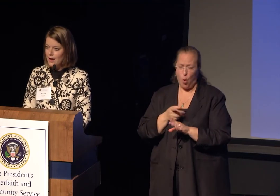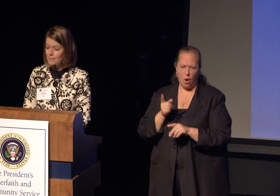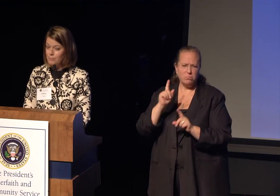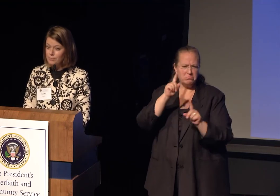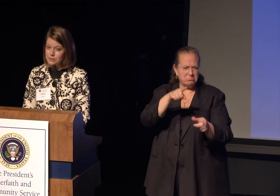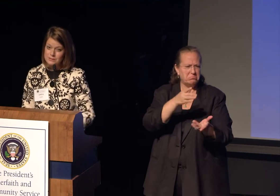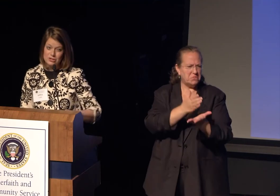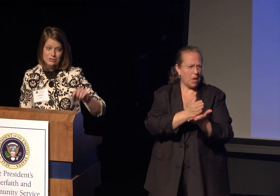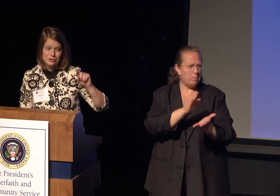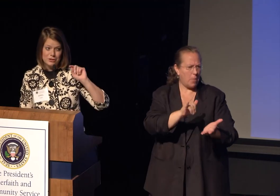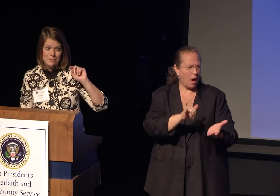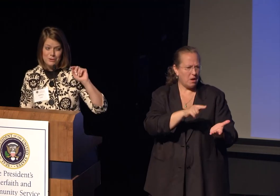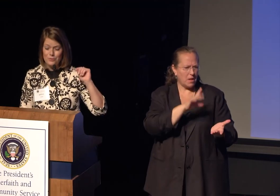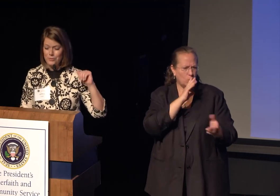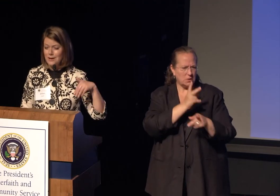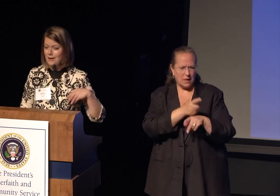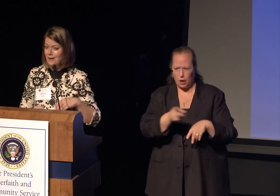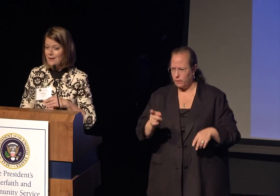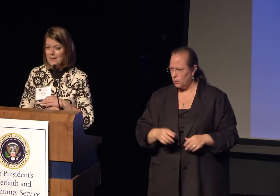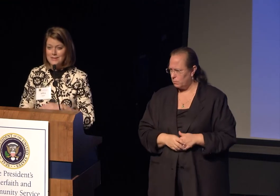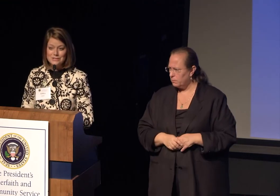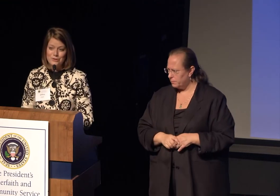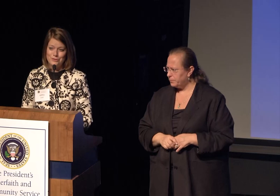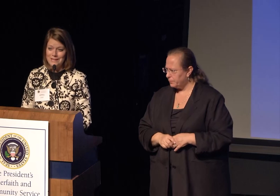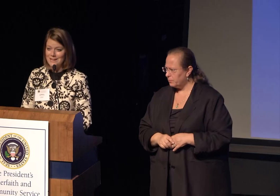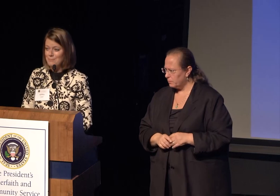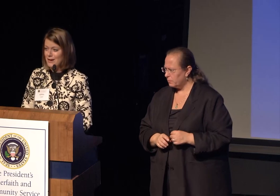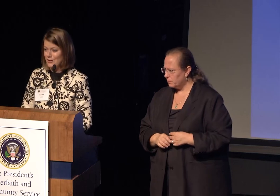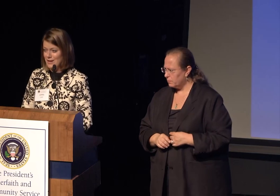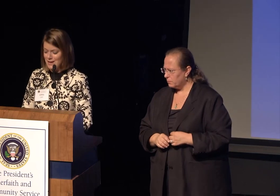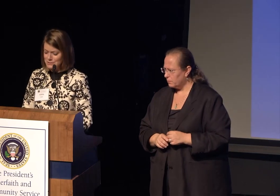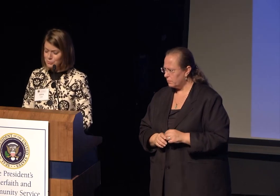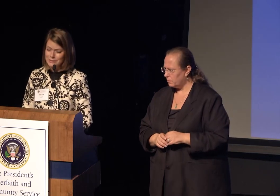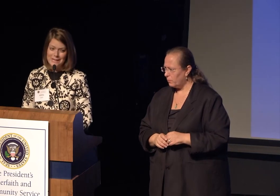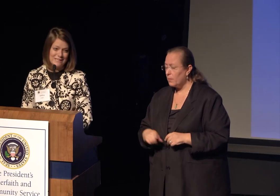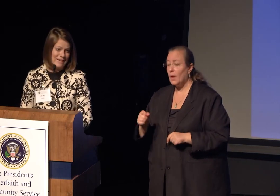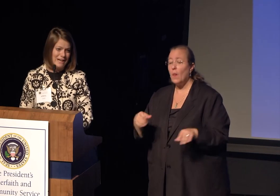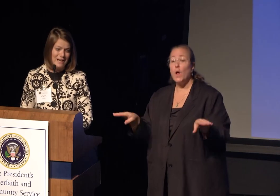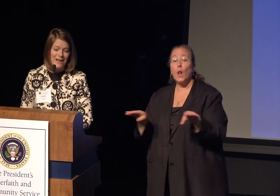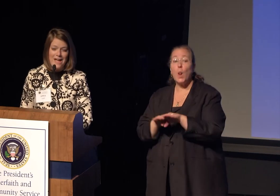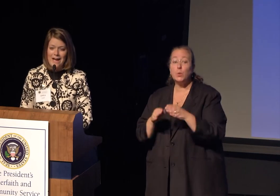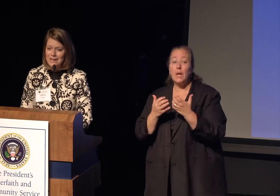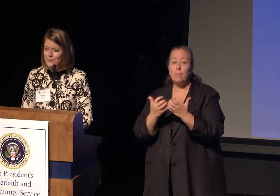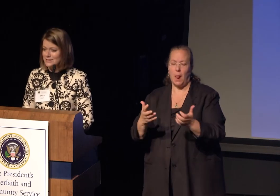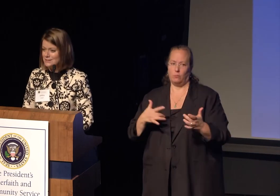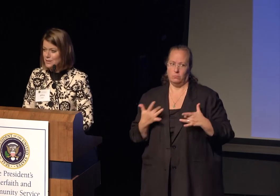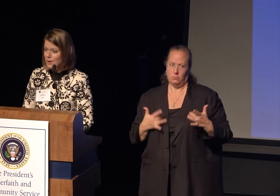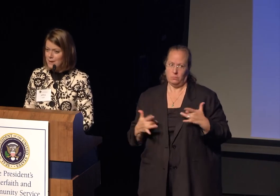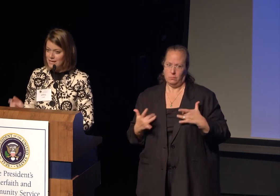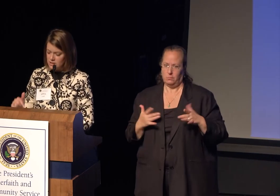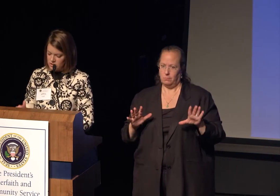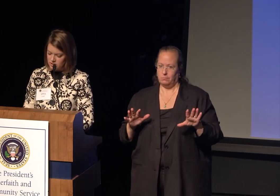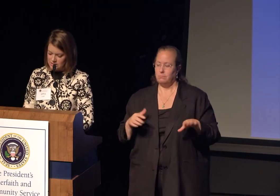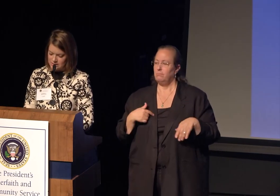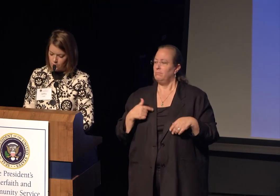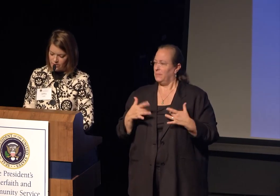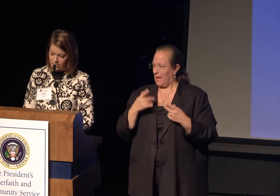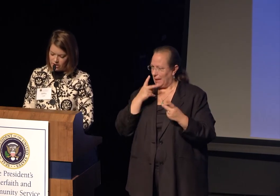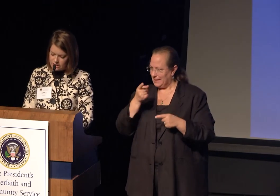Please, also remember, this closing plenary is really exciting. I can't wait to see you all back here in your seats at 1:30.